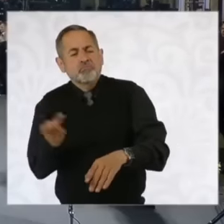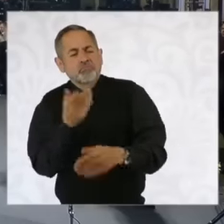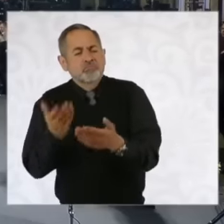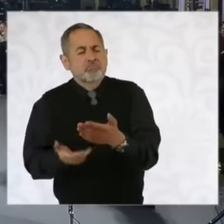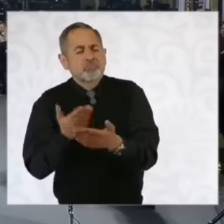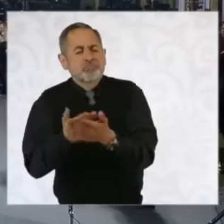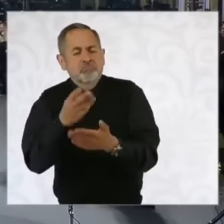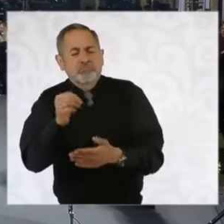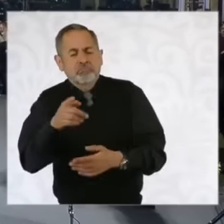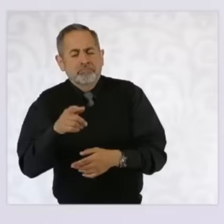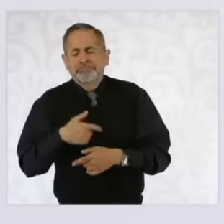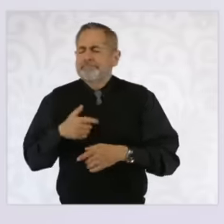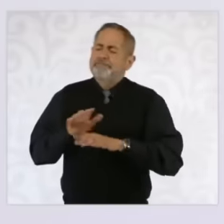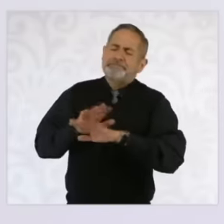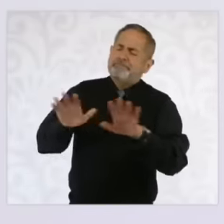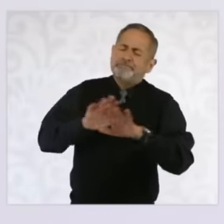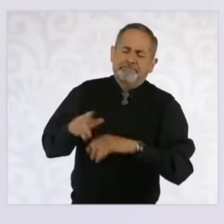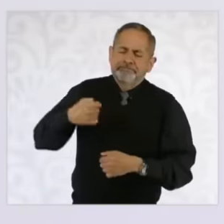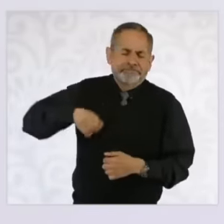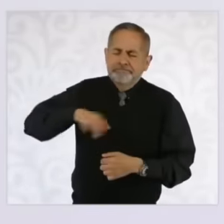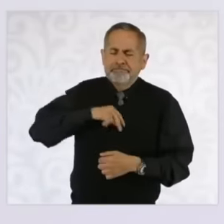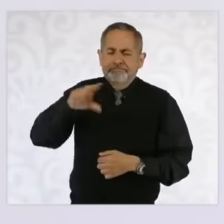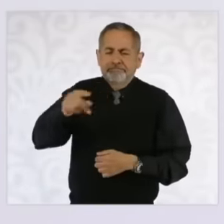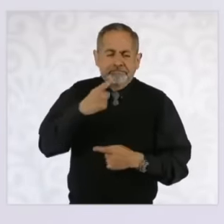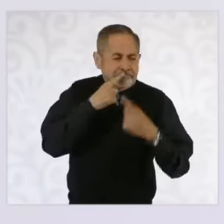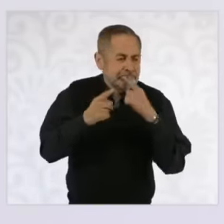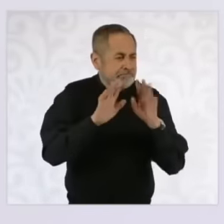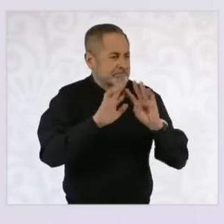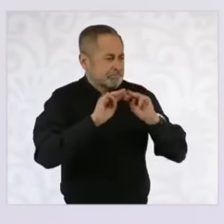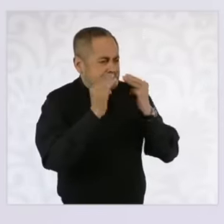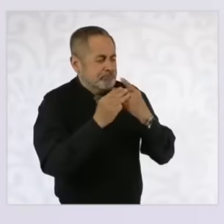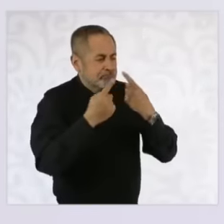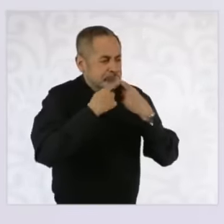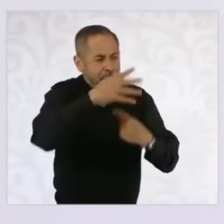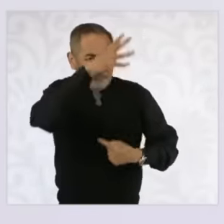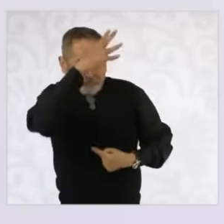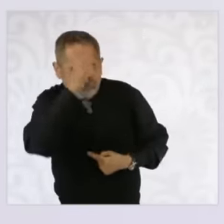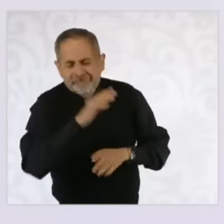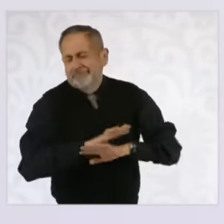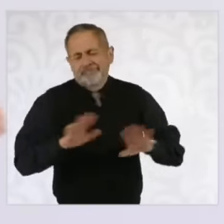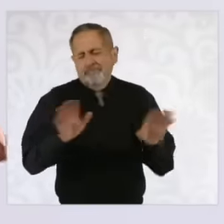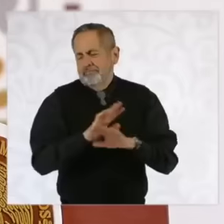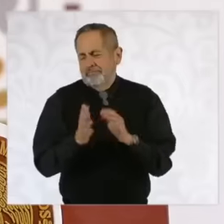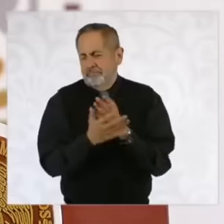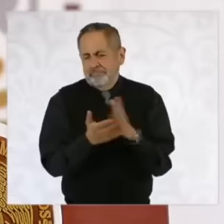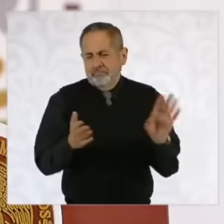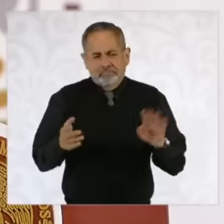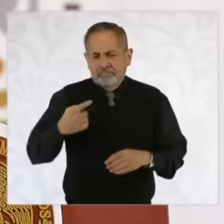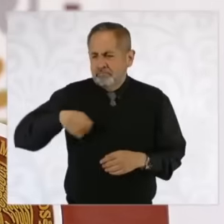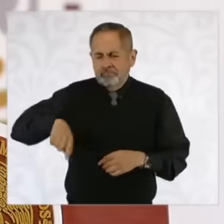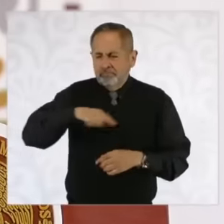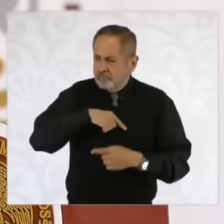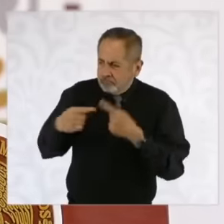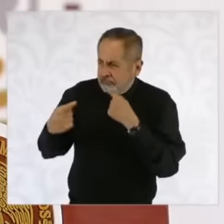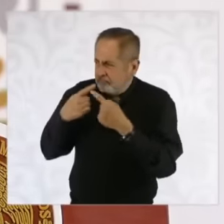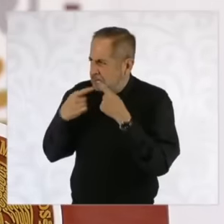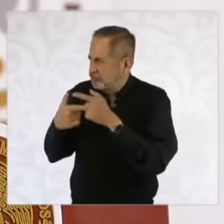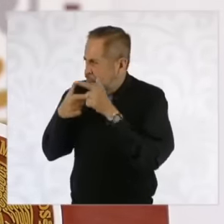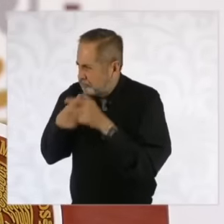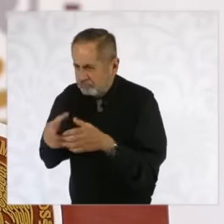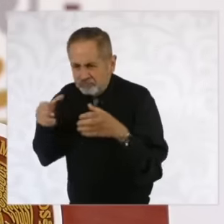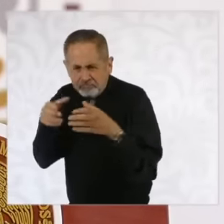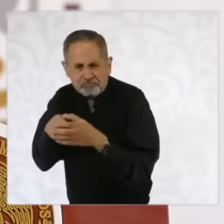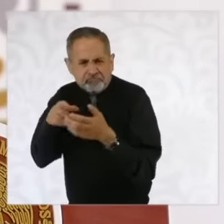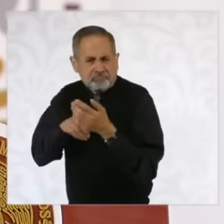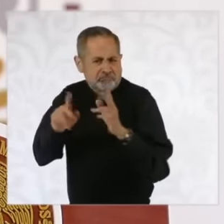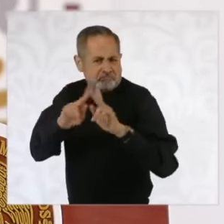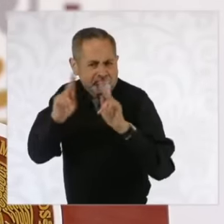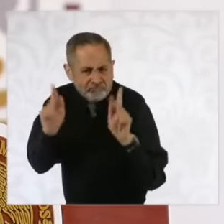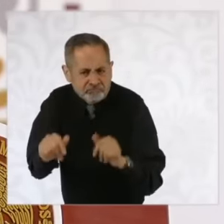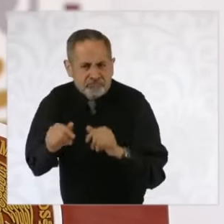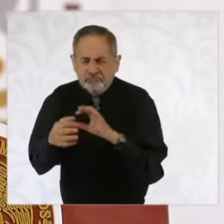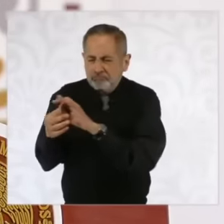are not going to negotiate with criminals, we are going to continue building peace by addressing the